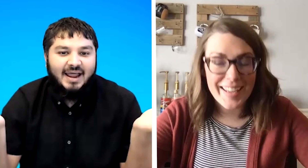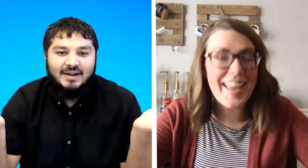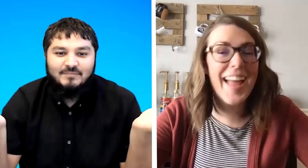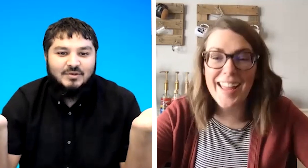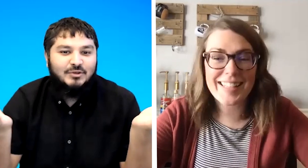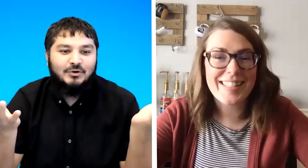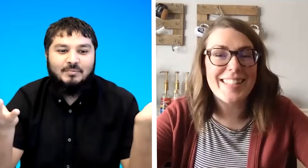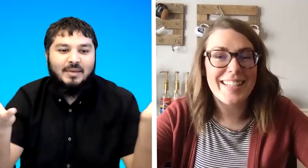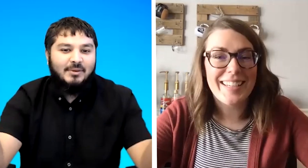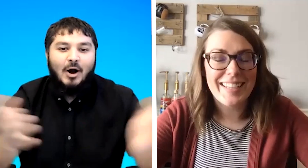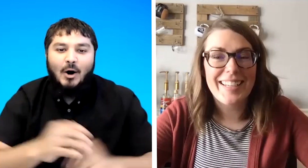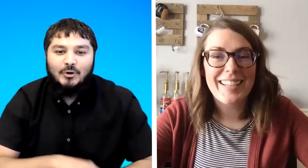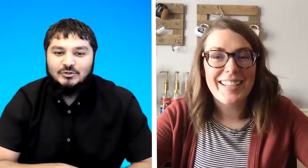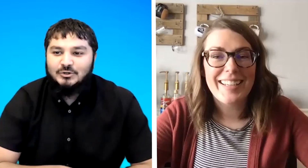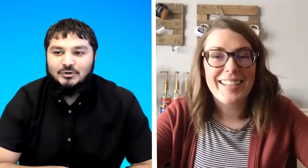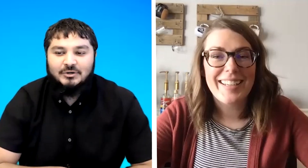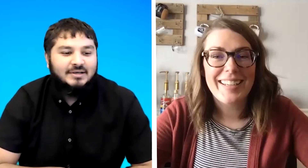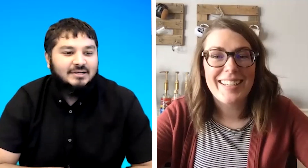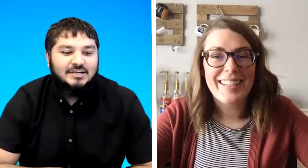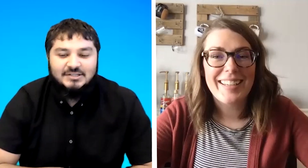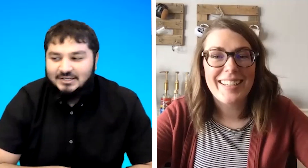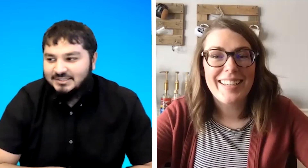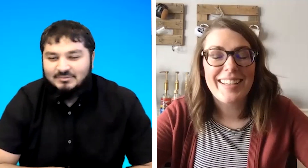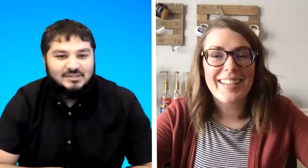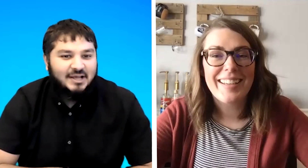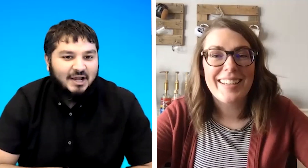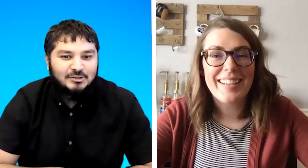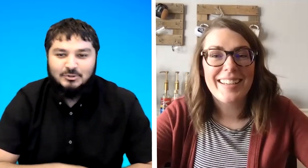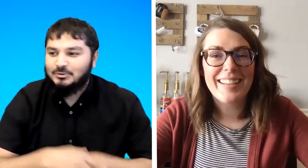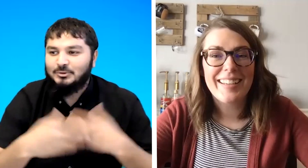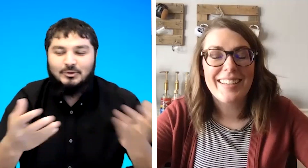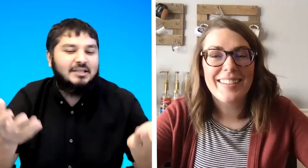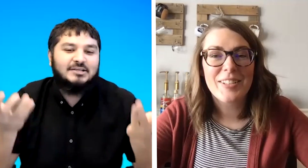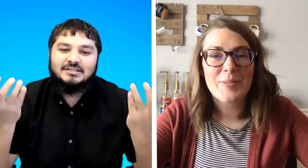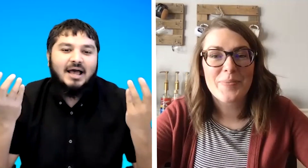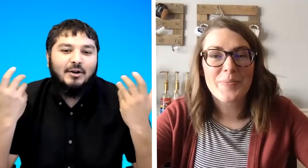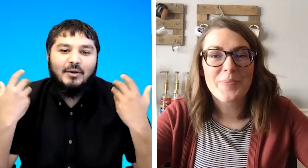yeah you could maybe host you could teach us some signs you could talk it's just i don't know it's